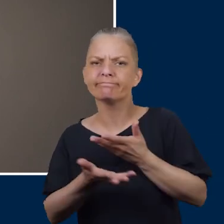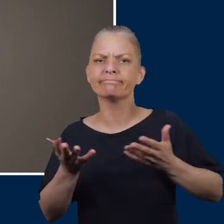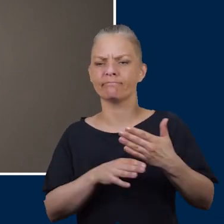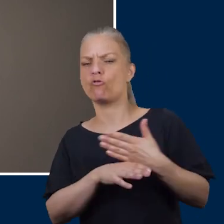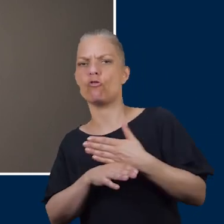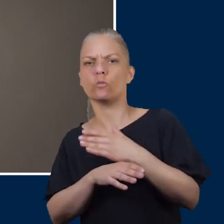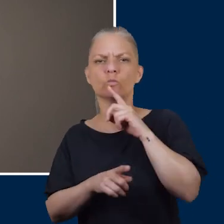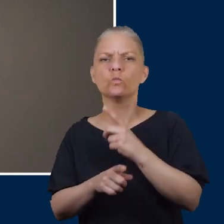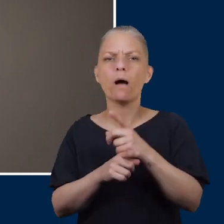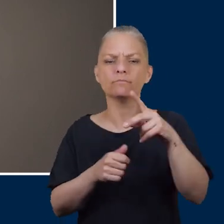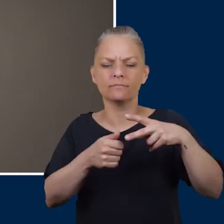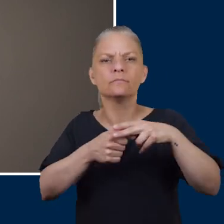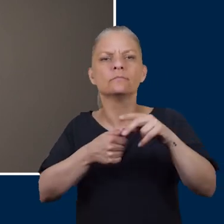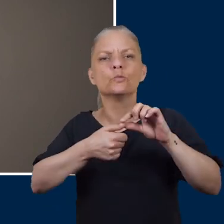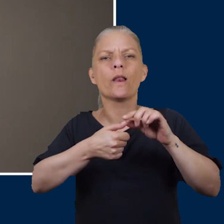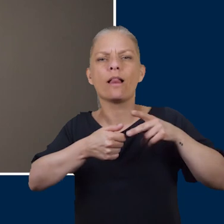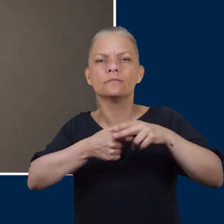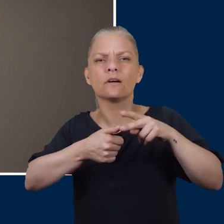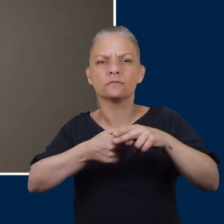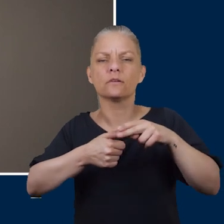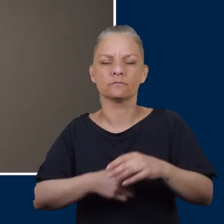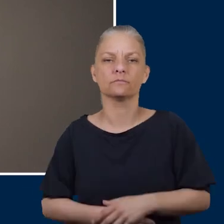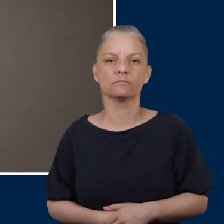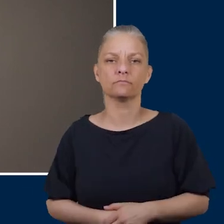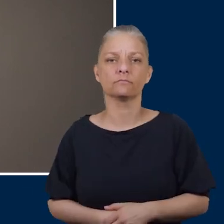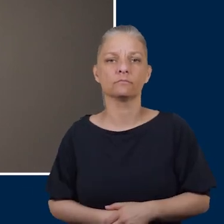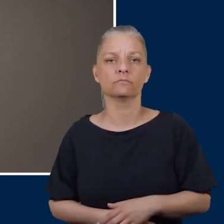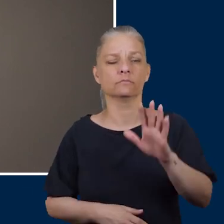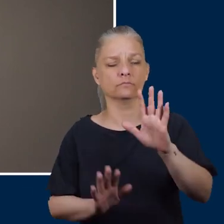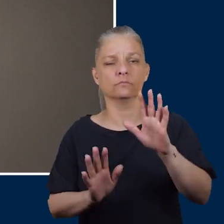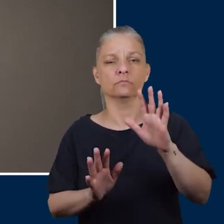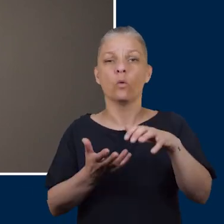as you have no complications and do not have poor eyesight you can cut your own toenails.